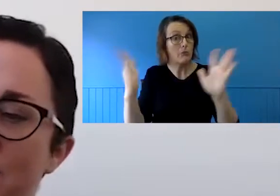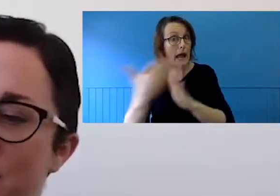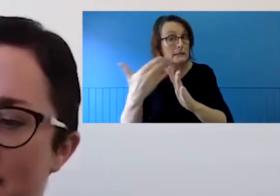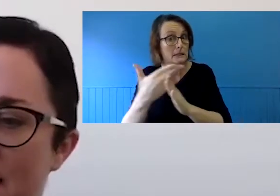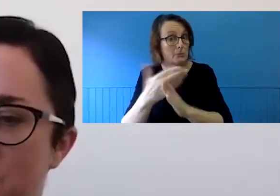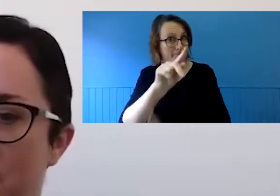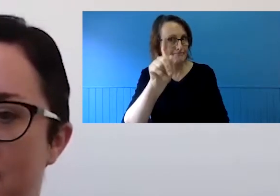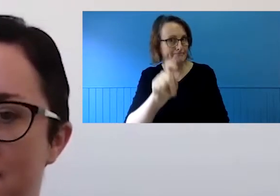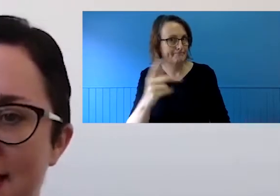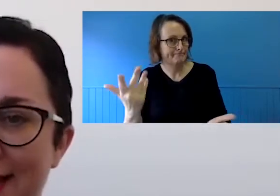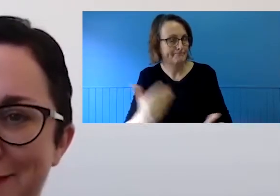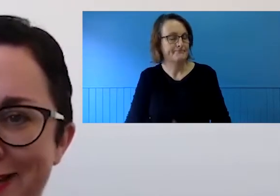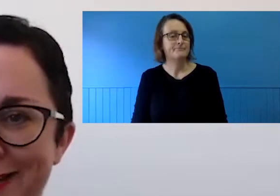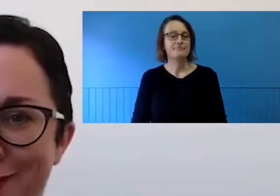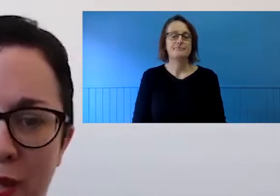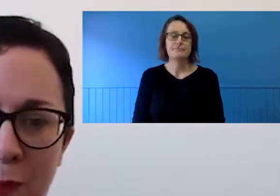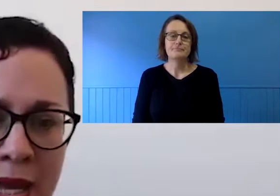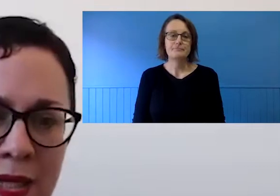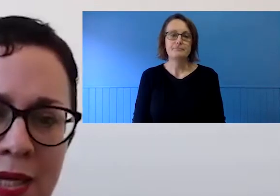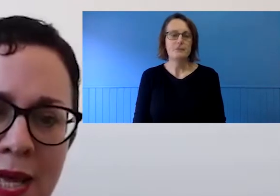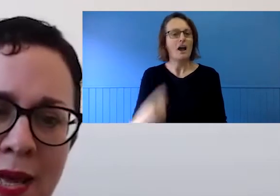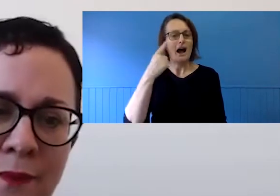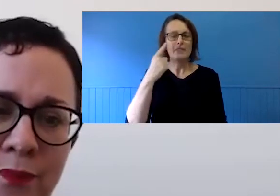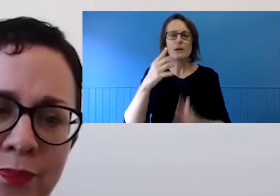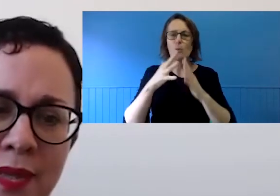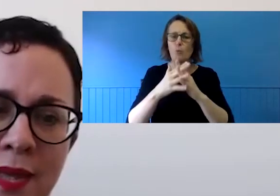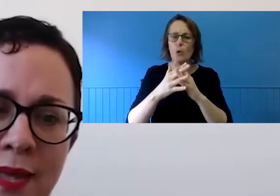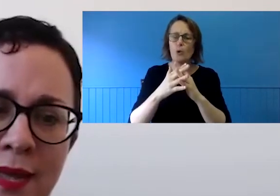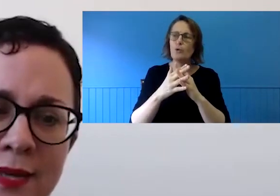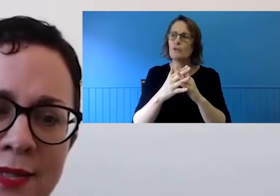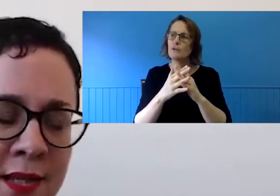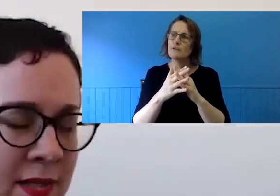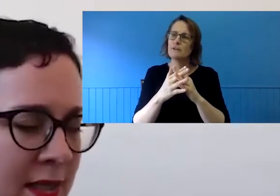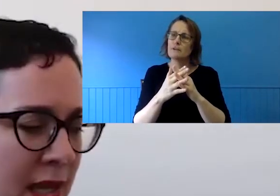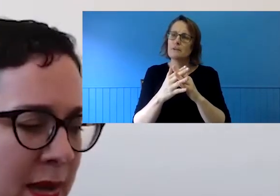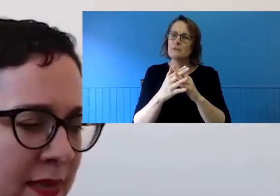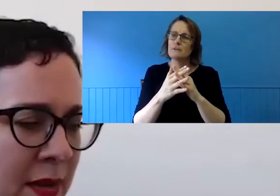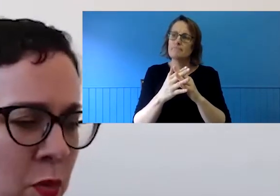Even though I think it is worth taking a Olympian to think about